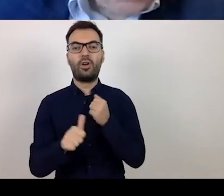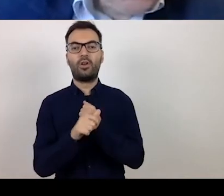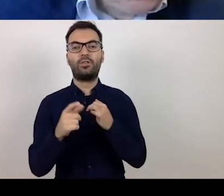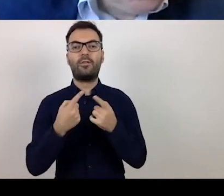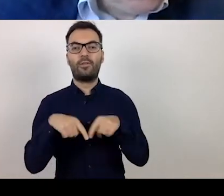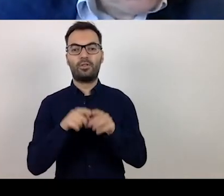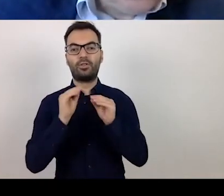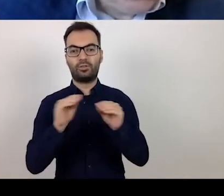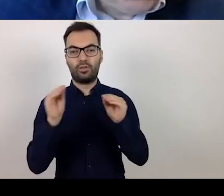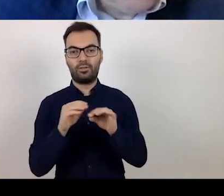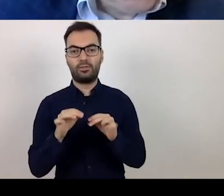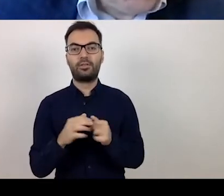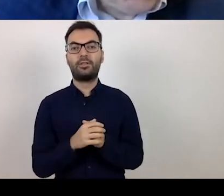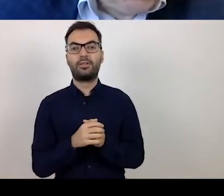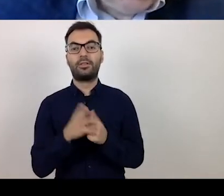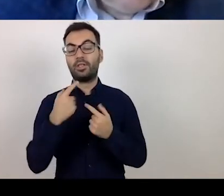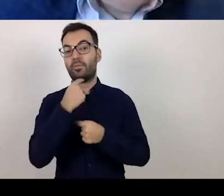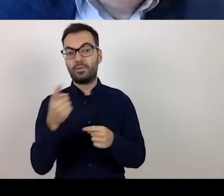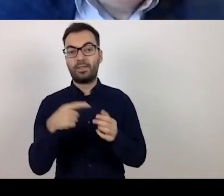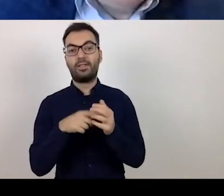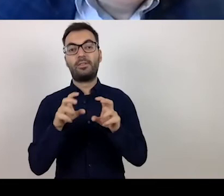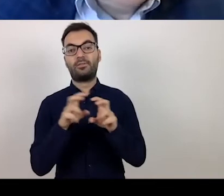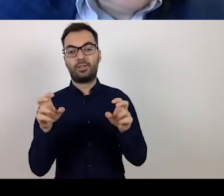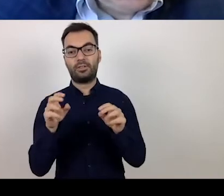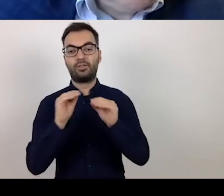I would like to stress that during this training